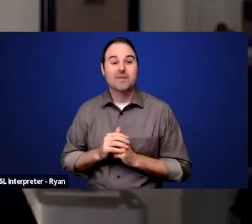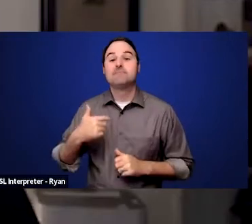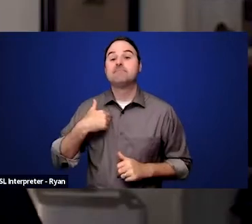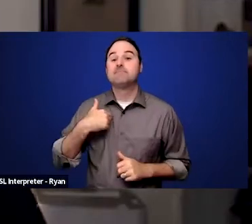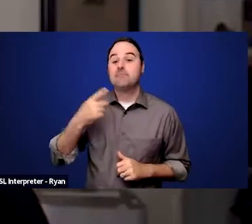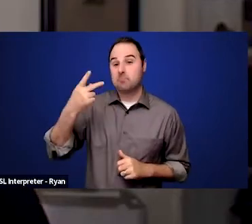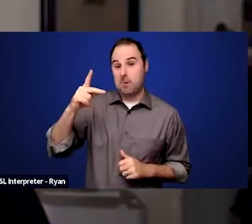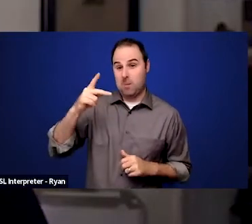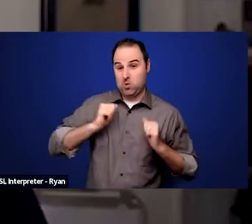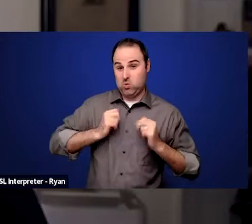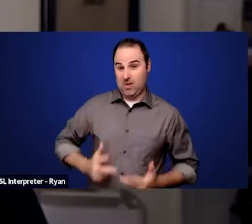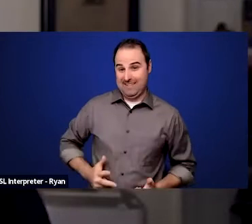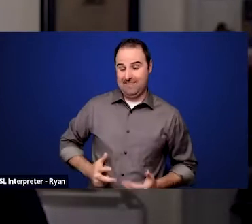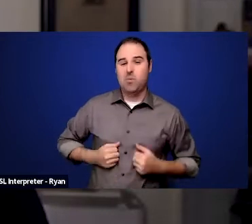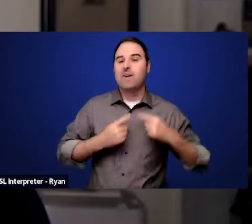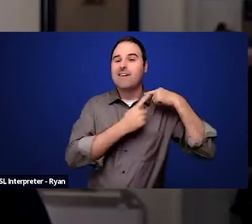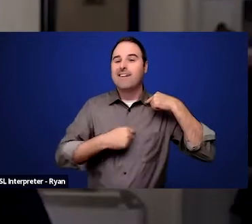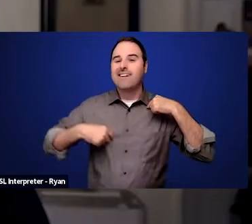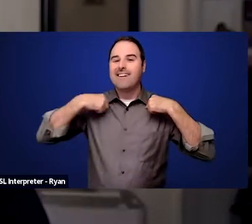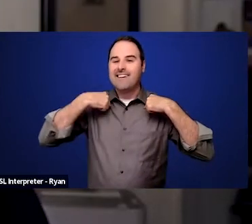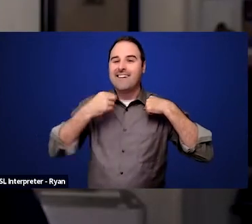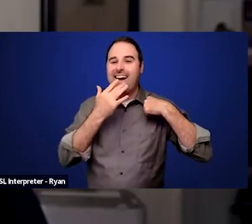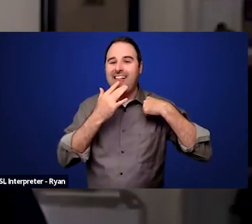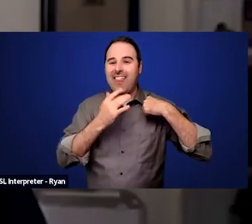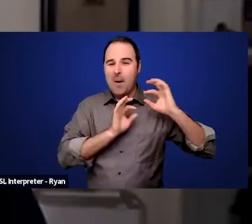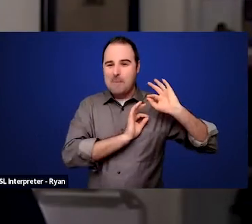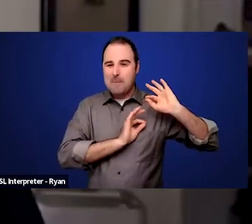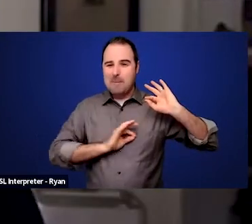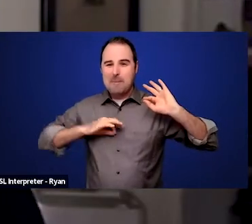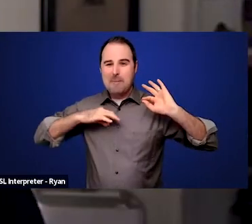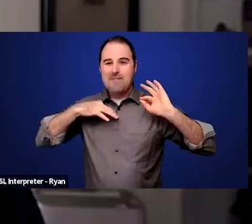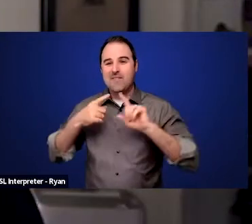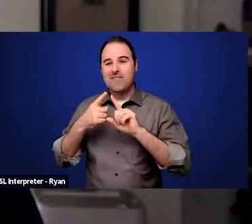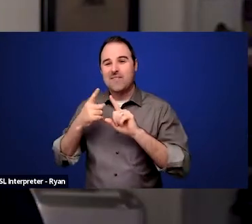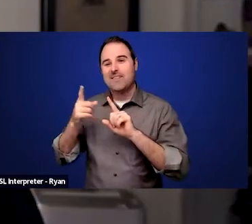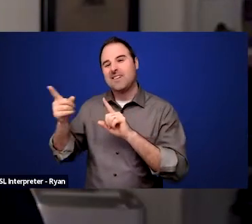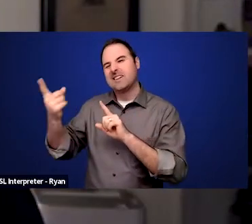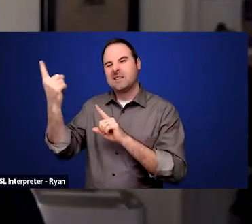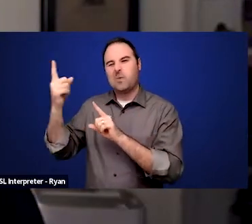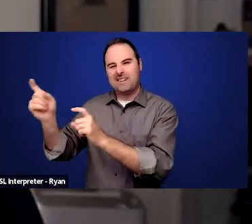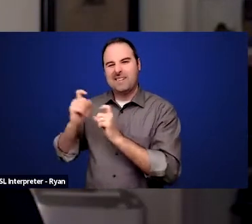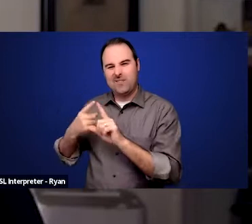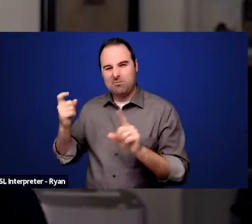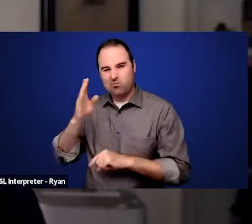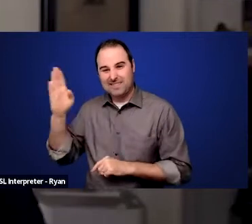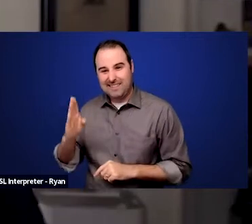that someone gave me from Brazil. And we are in, my husband's in my apartment